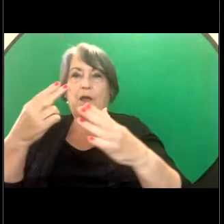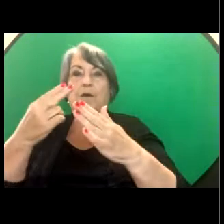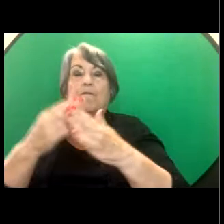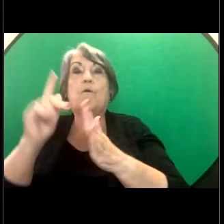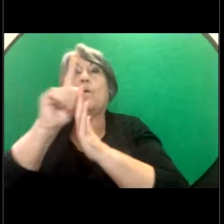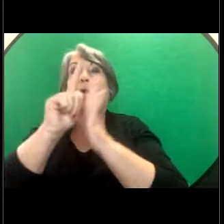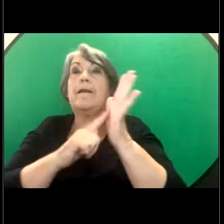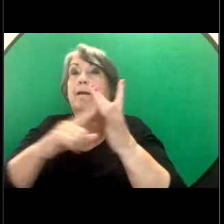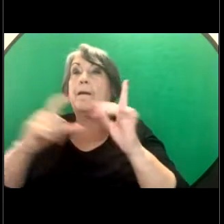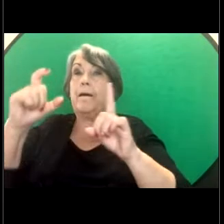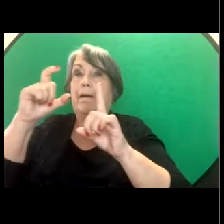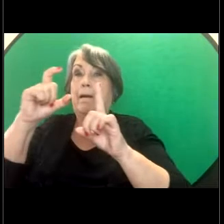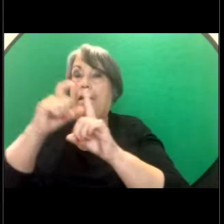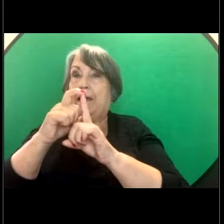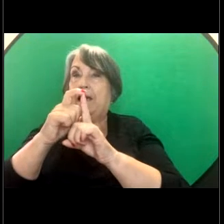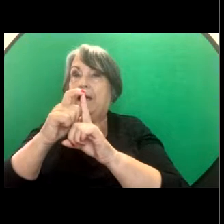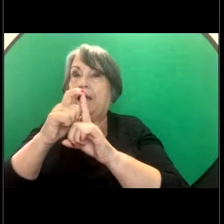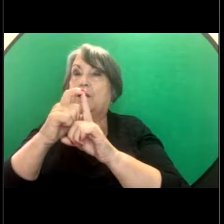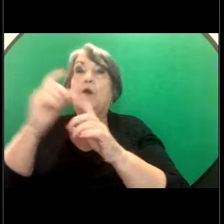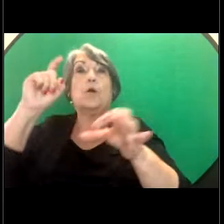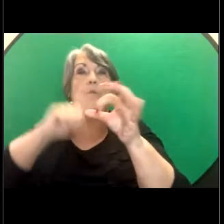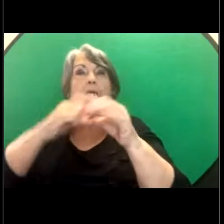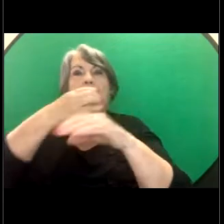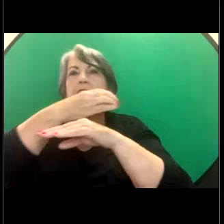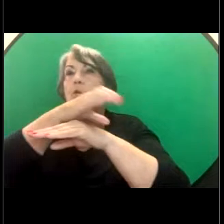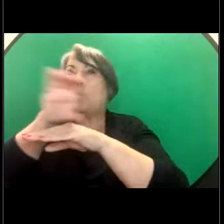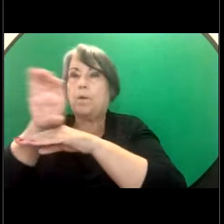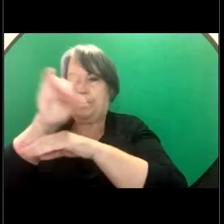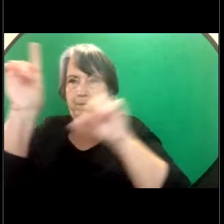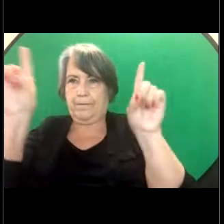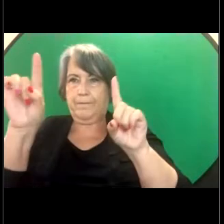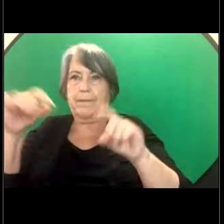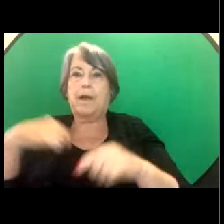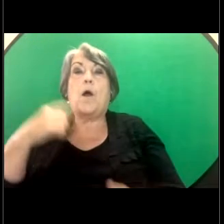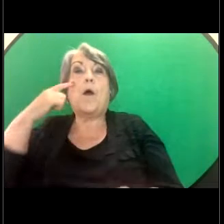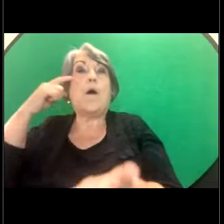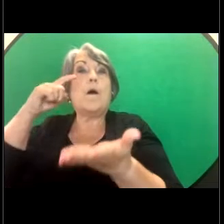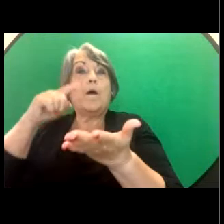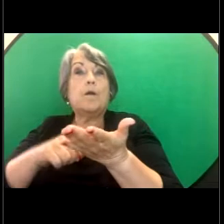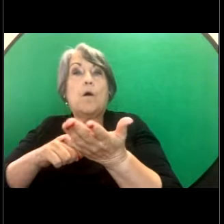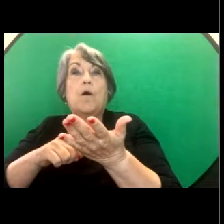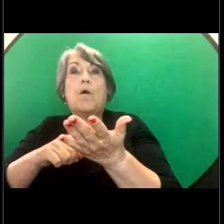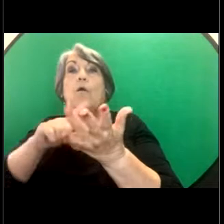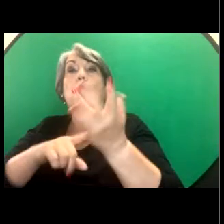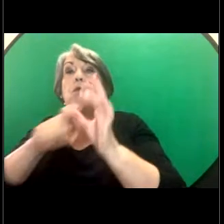today. I'd like to start by acknowledging the traditional custodians of the land where our